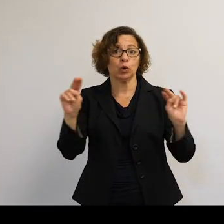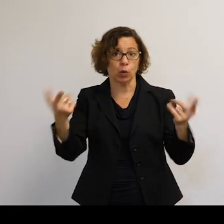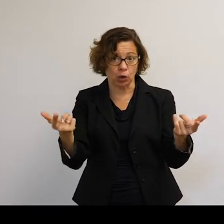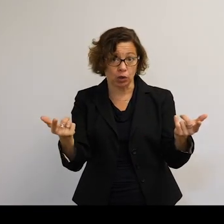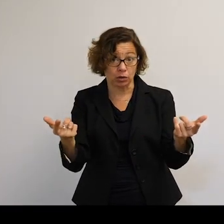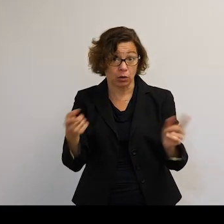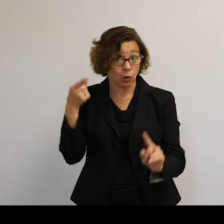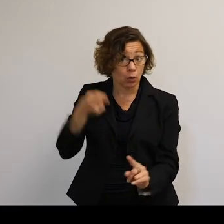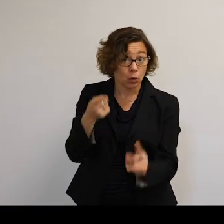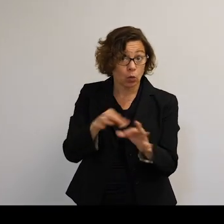Thank you very much.